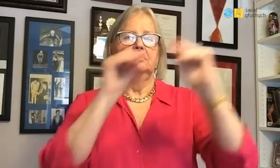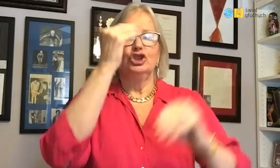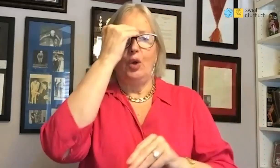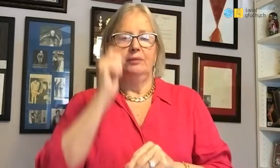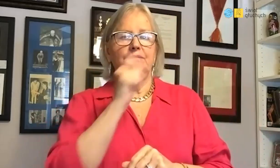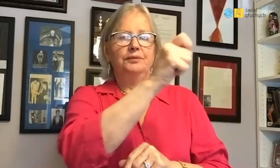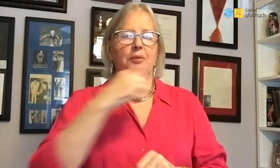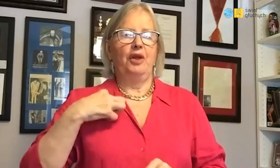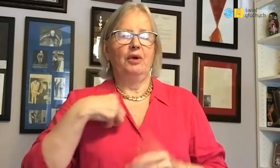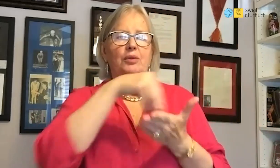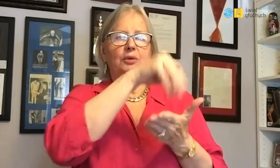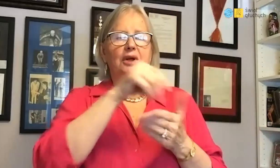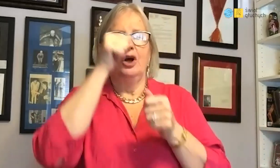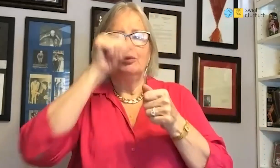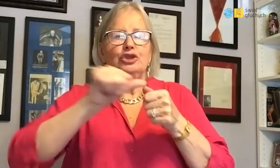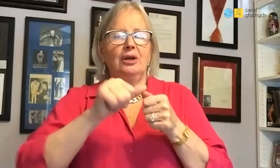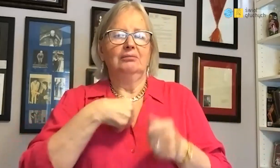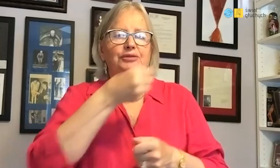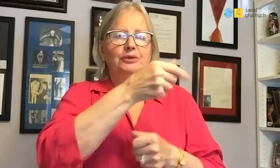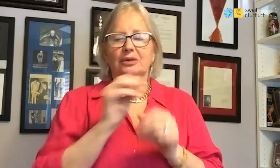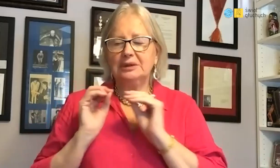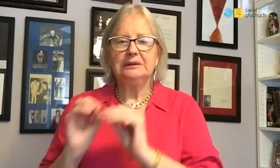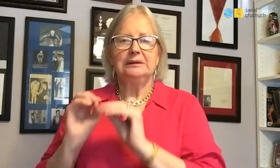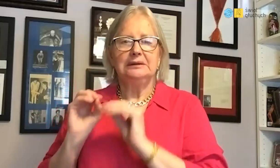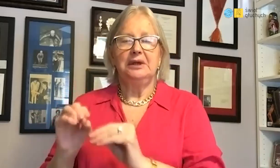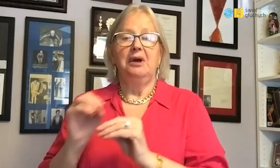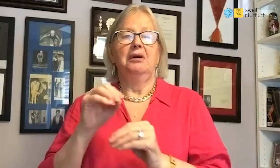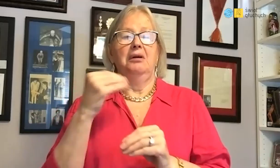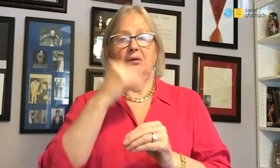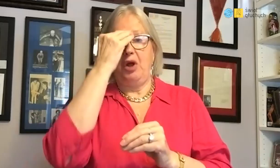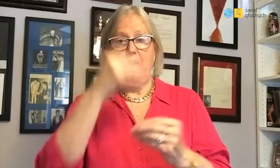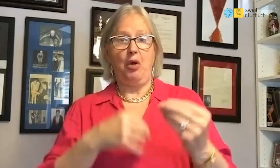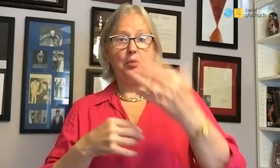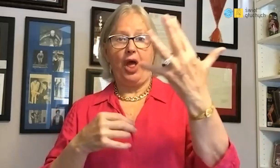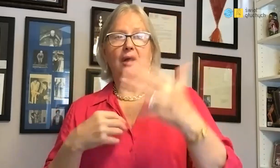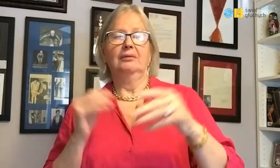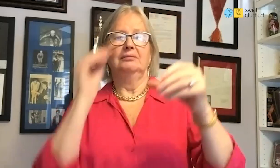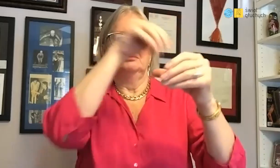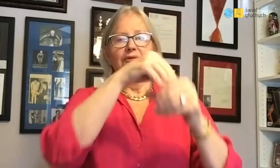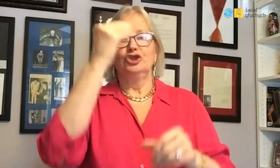We put them to private kindergarten. When they were old enough to go to class 5,